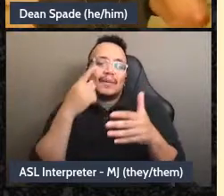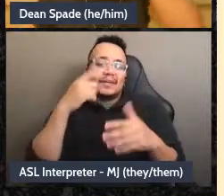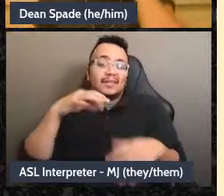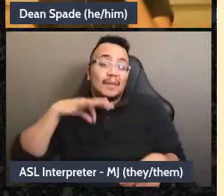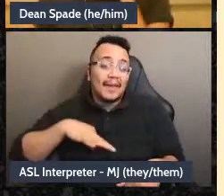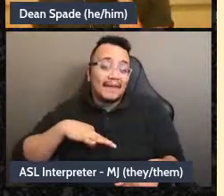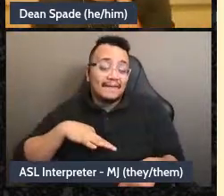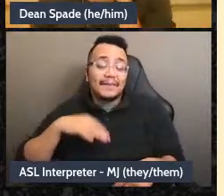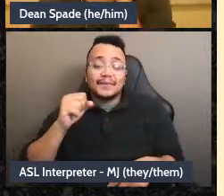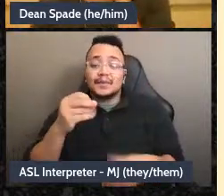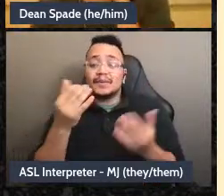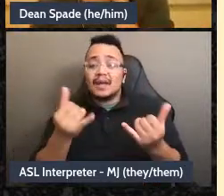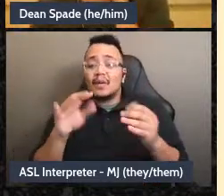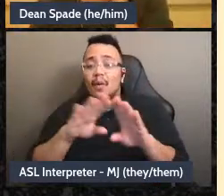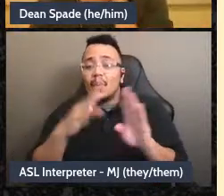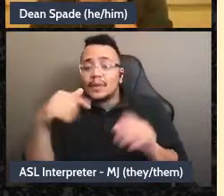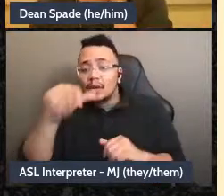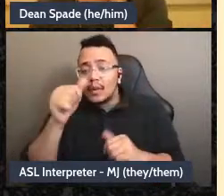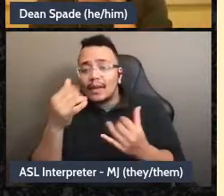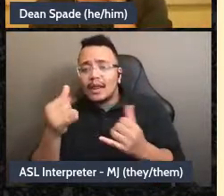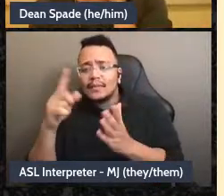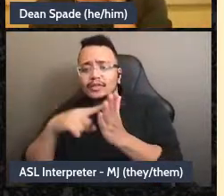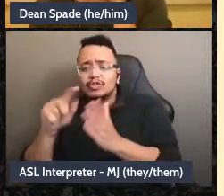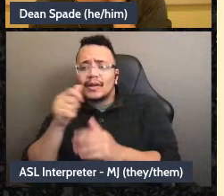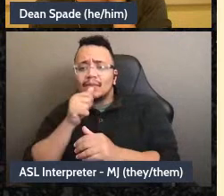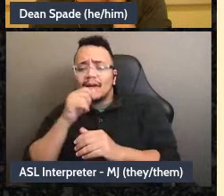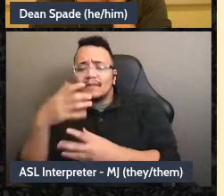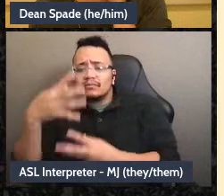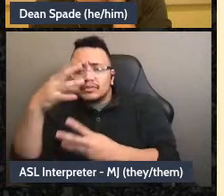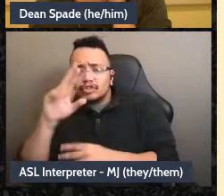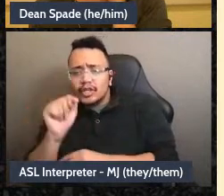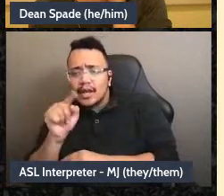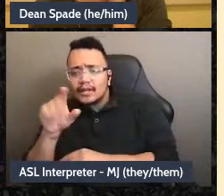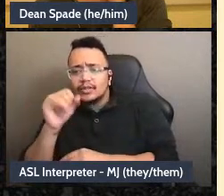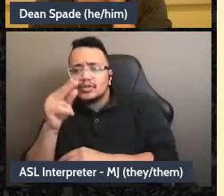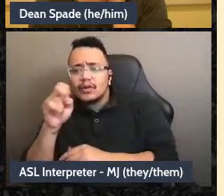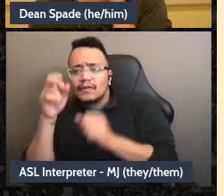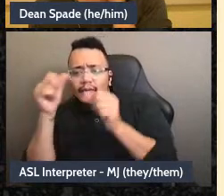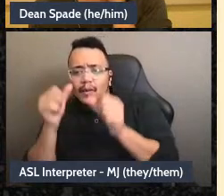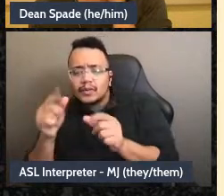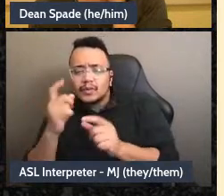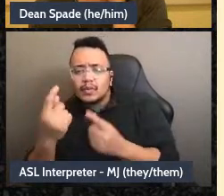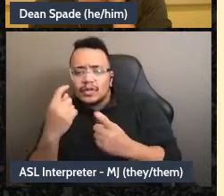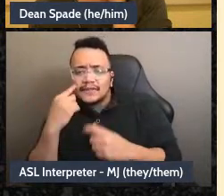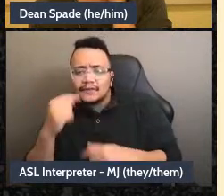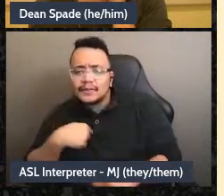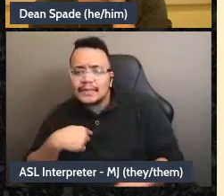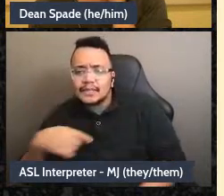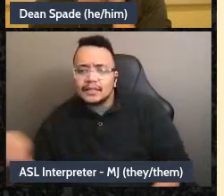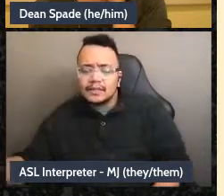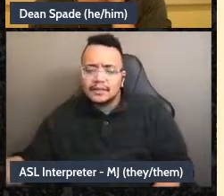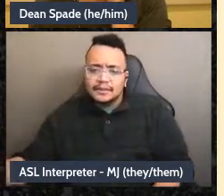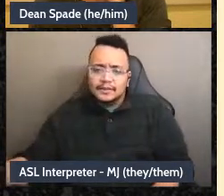going to look in the private chat where Sophie has I think been putting questions for me. Okay